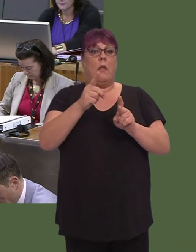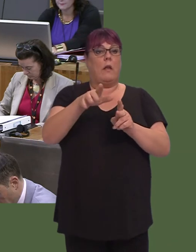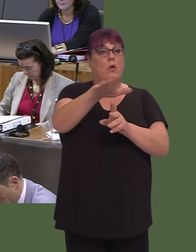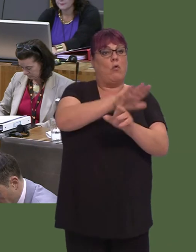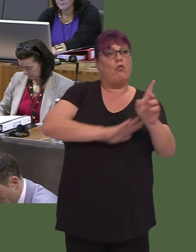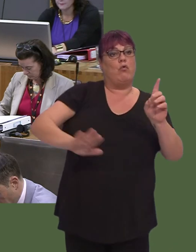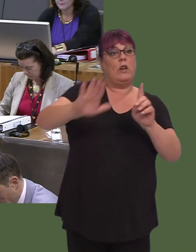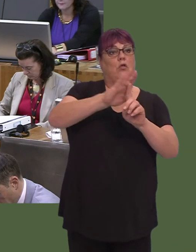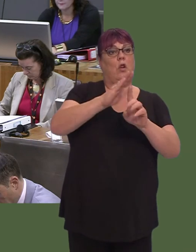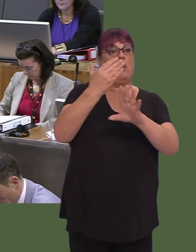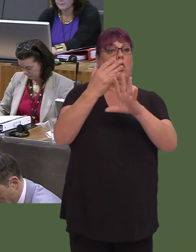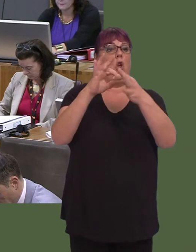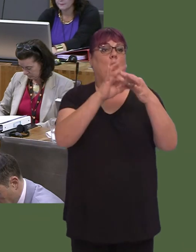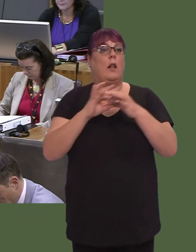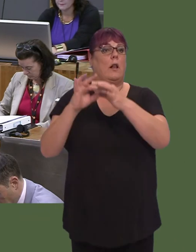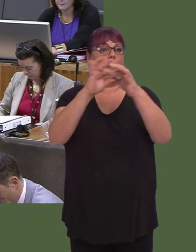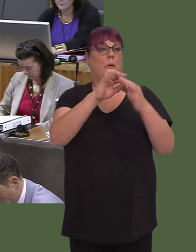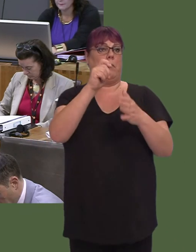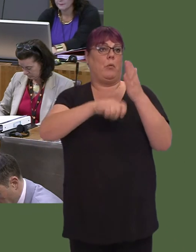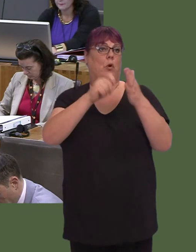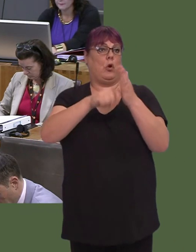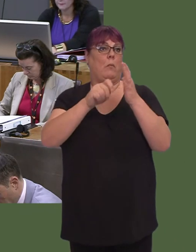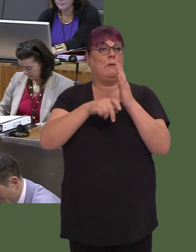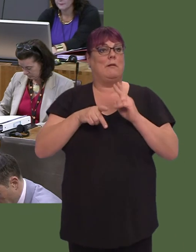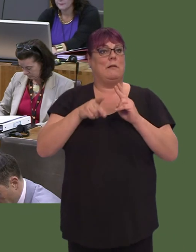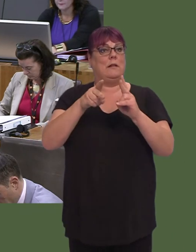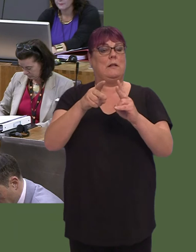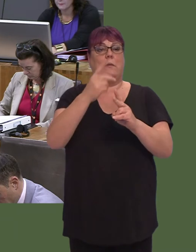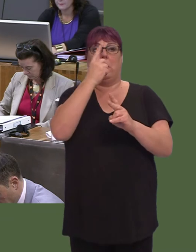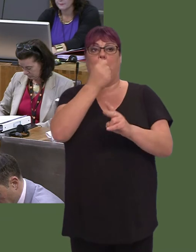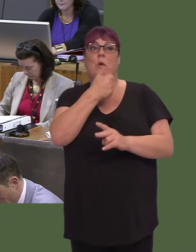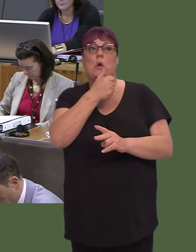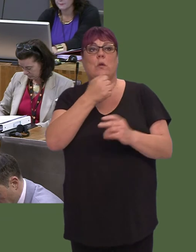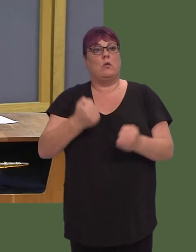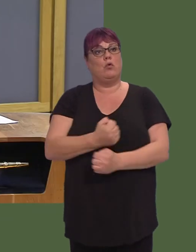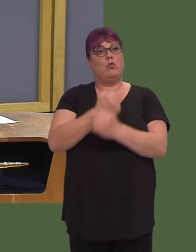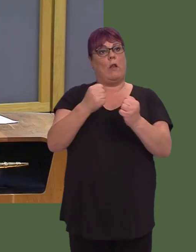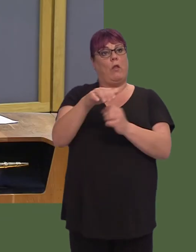procurement is undertaken, which strengthens the economy and communities within those regions. Jane Hutt AM: 7.